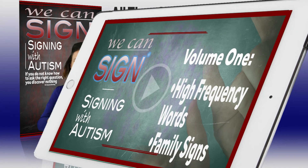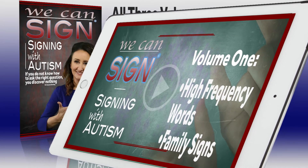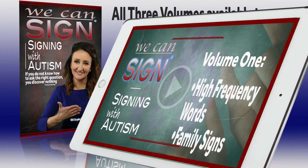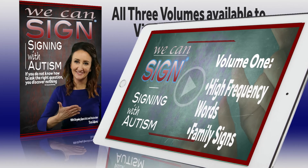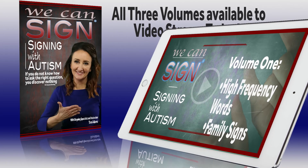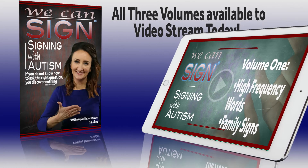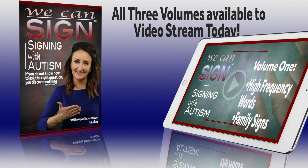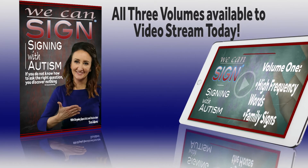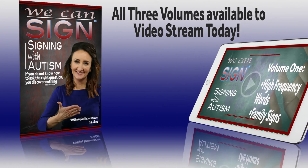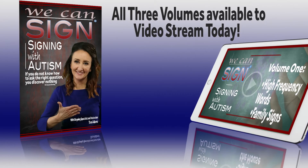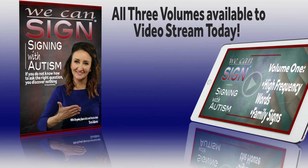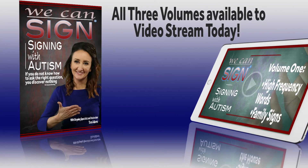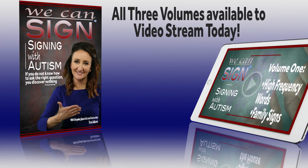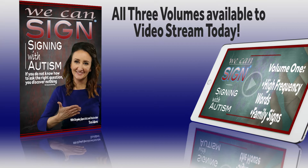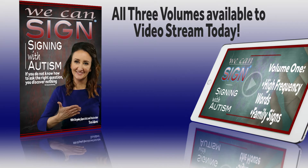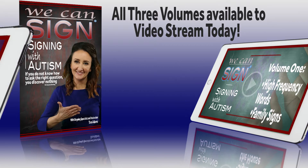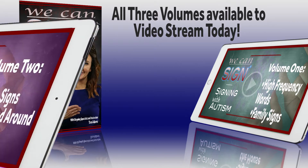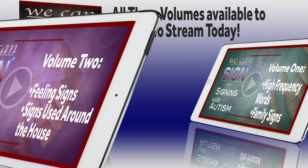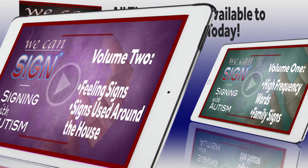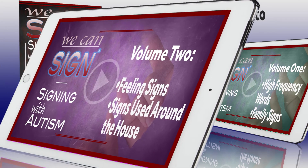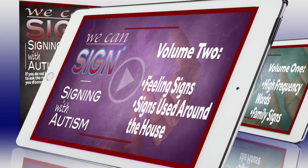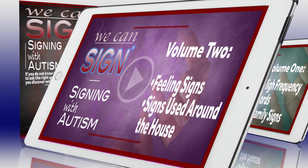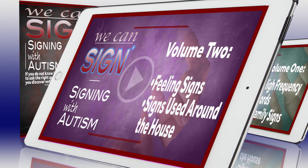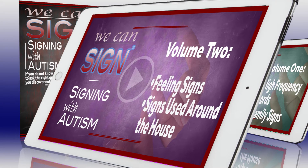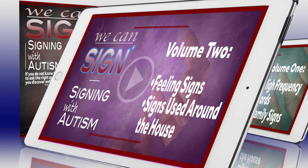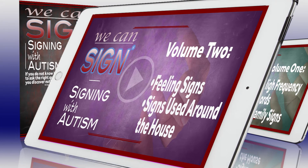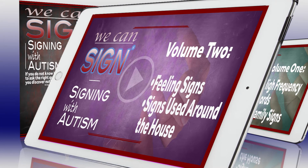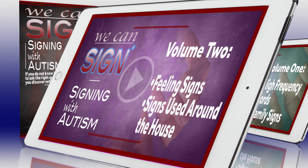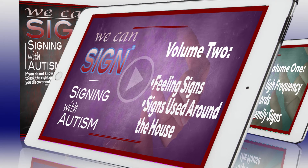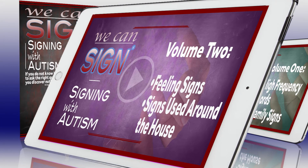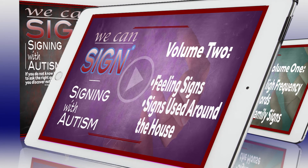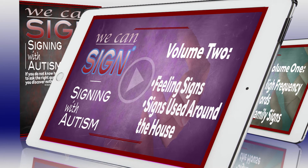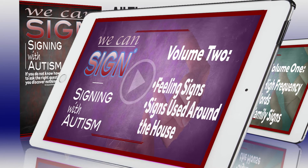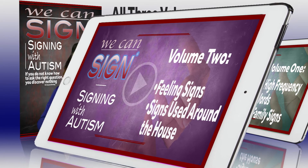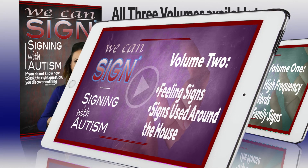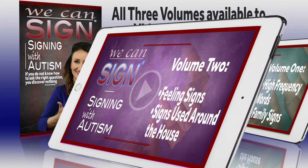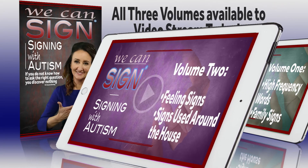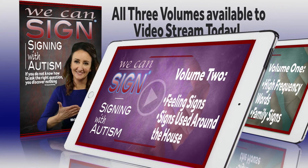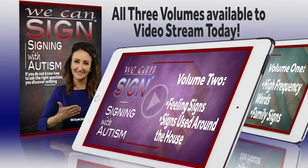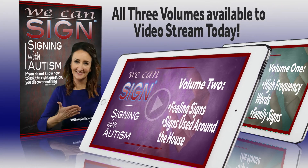Volume two covers feeling signs, and signs used around the house.